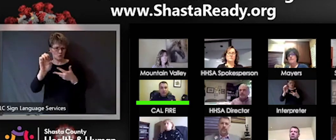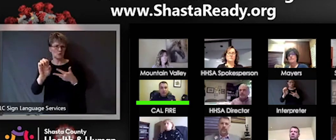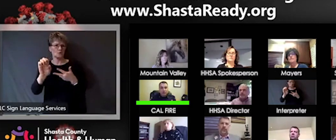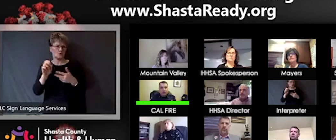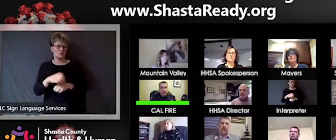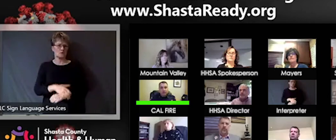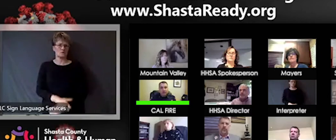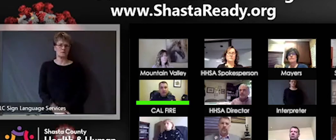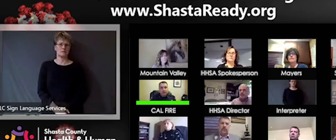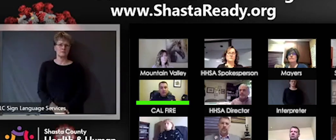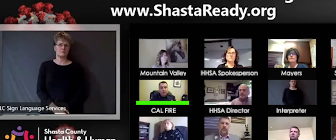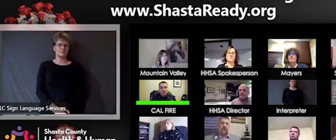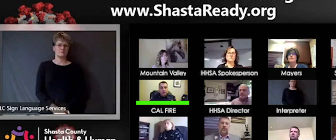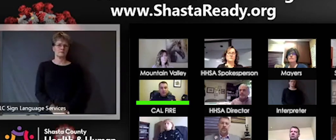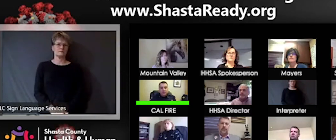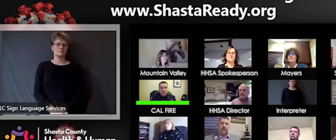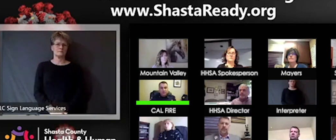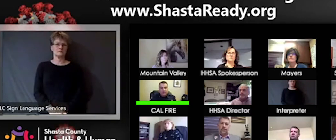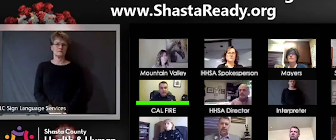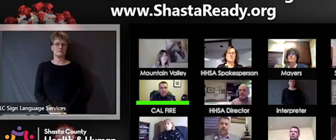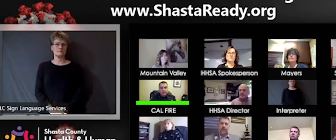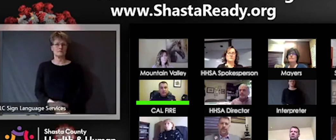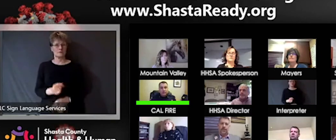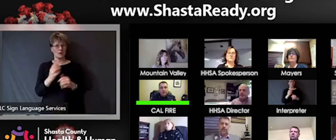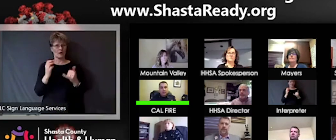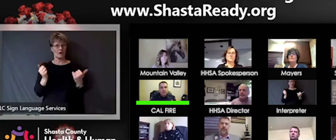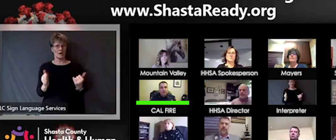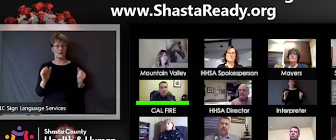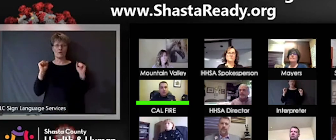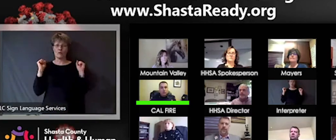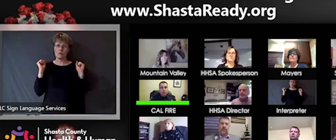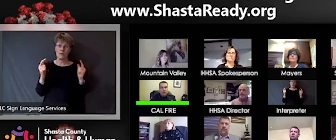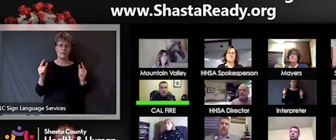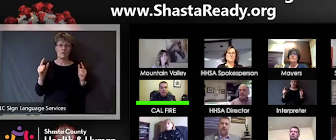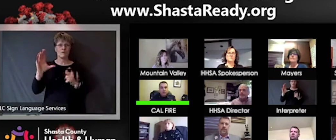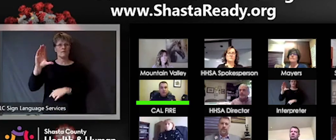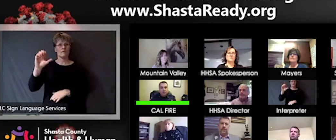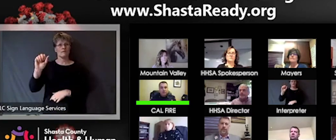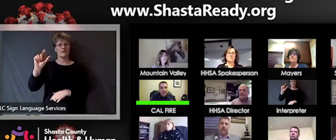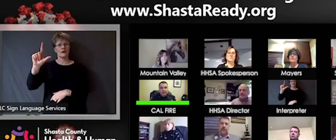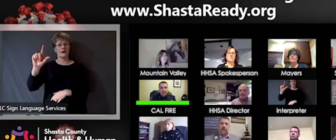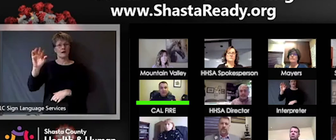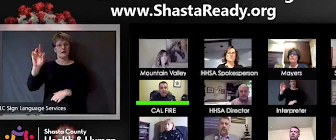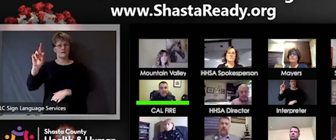bring all the CAL FIRE units in the state to one engine per battalion so